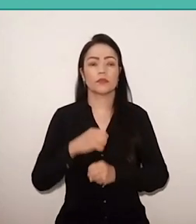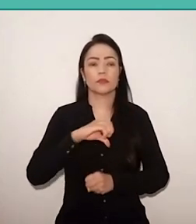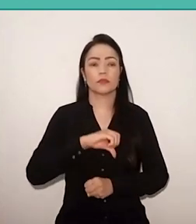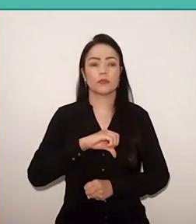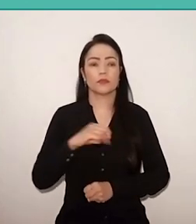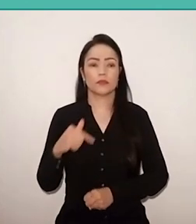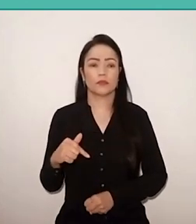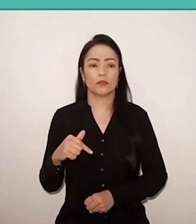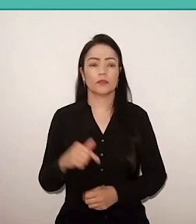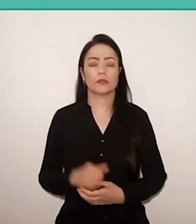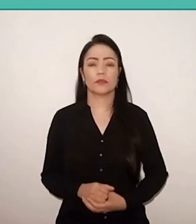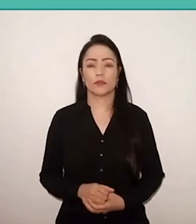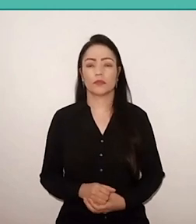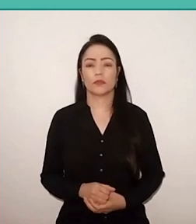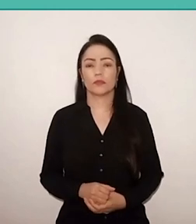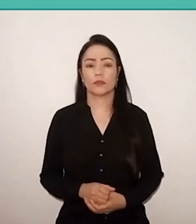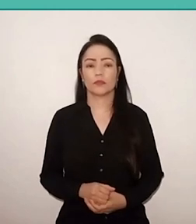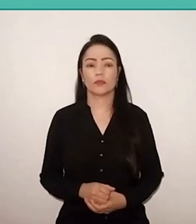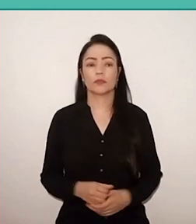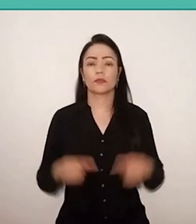Well, my challenge here is